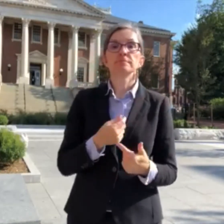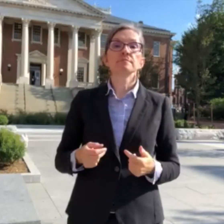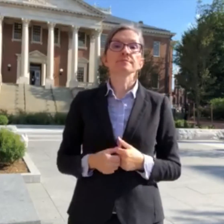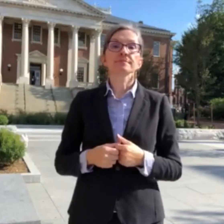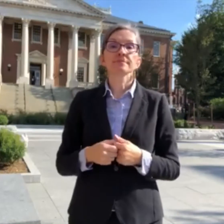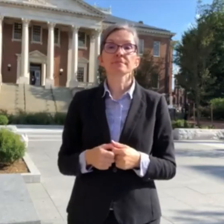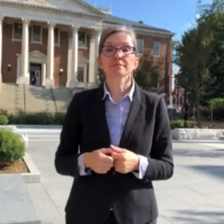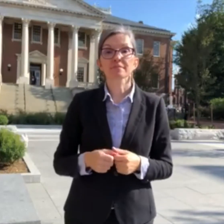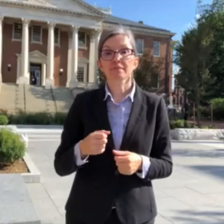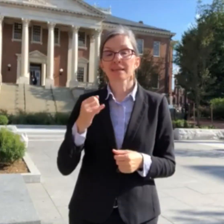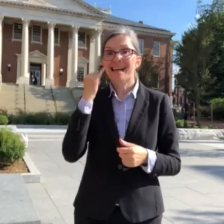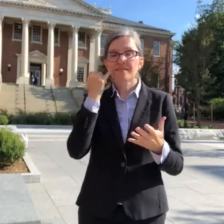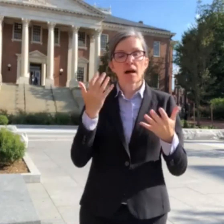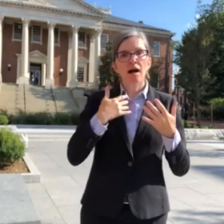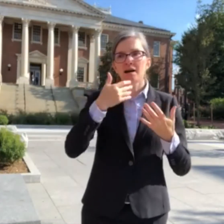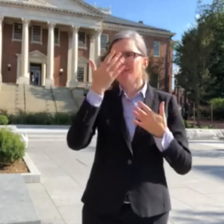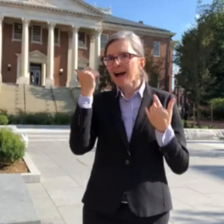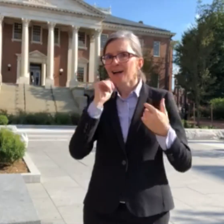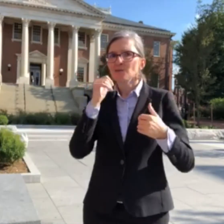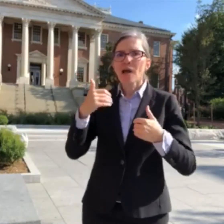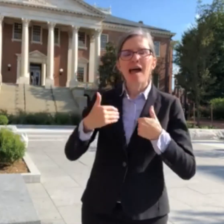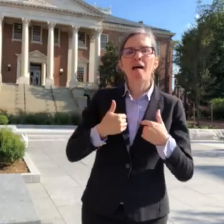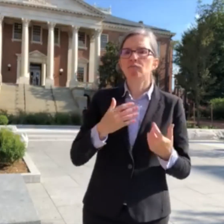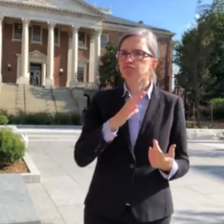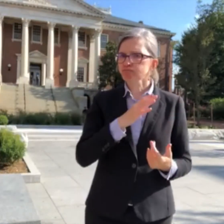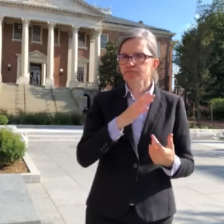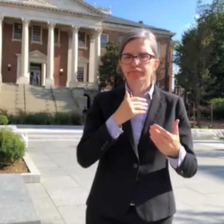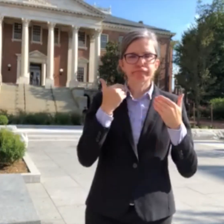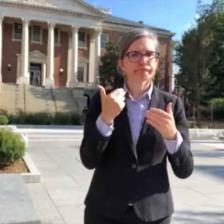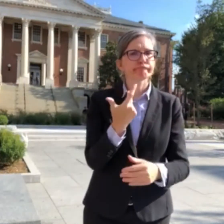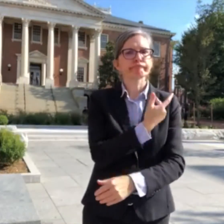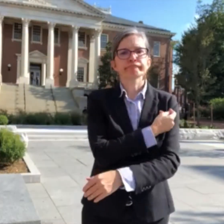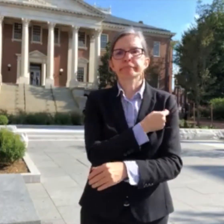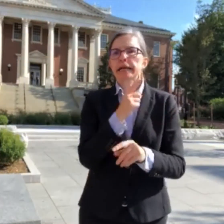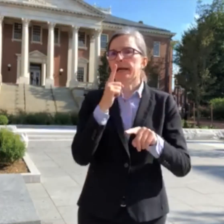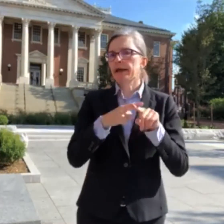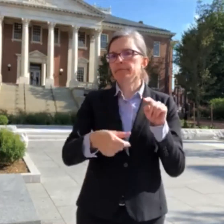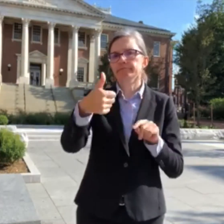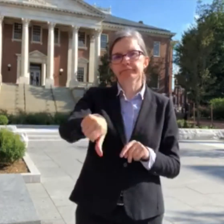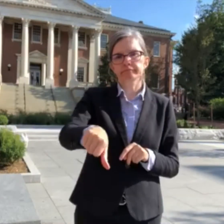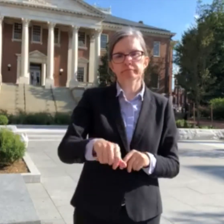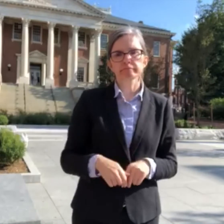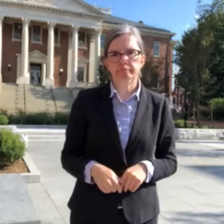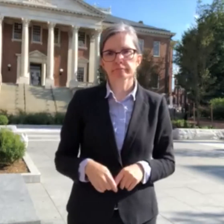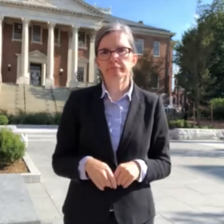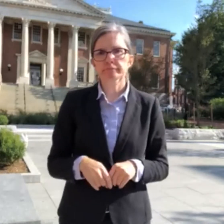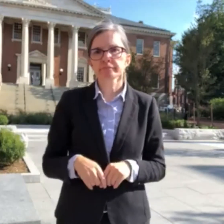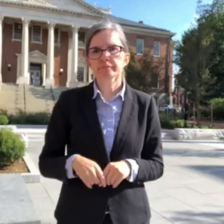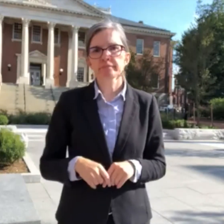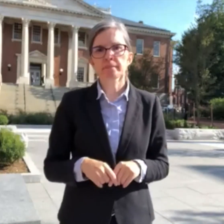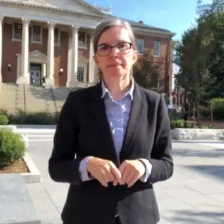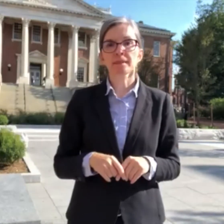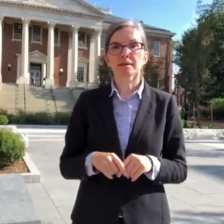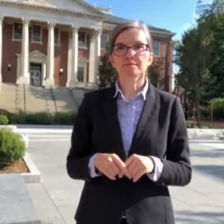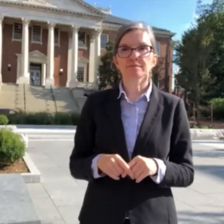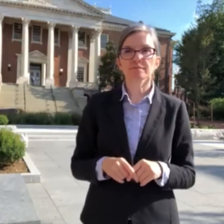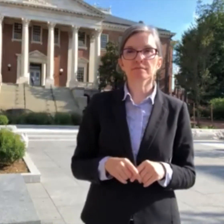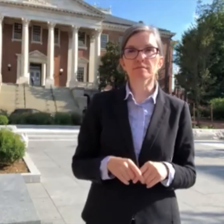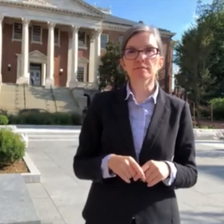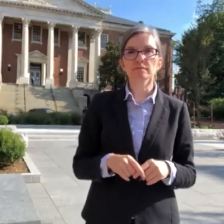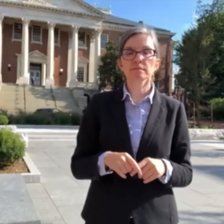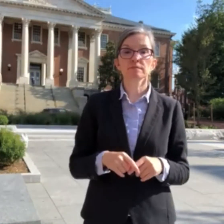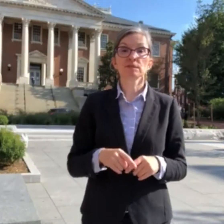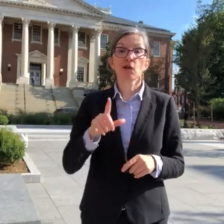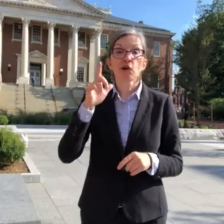They cannot turn you away if you forget your information